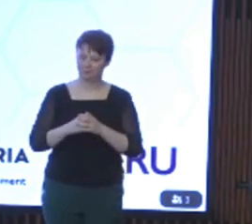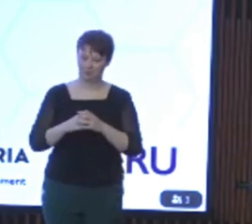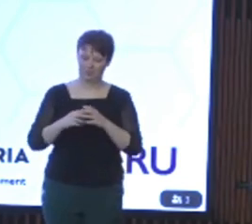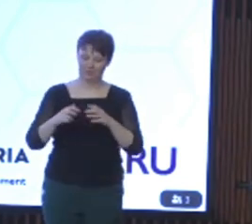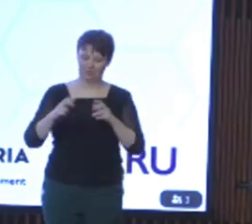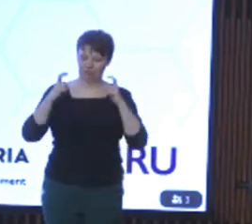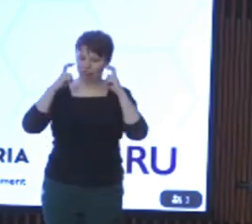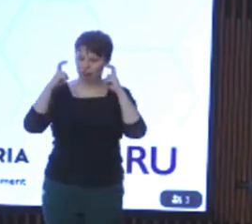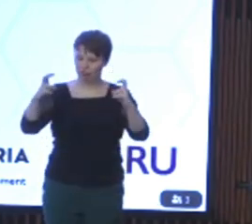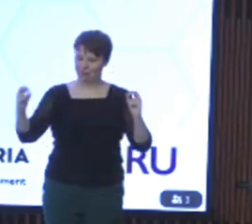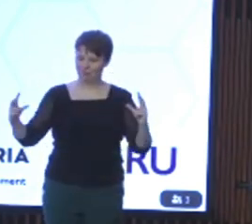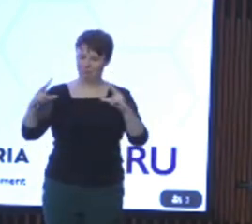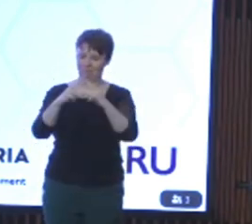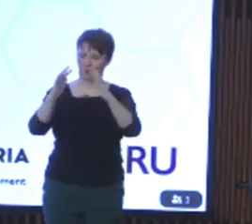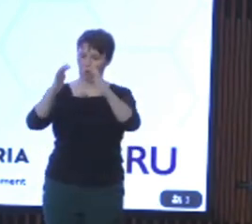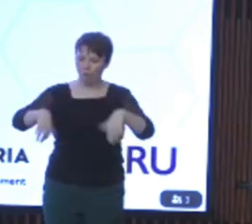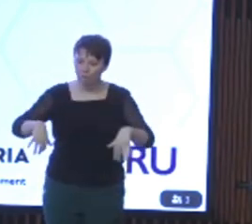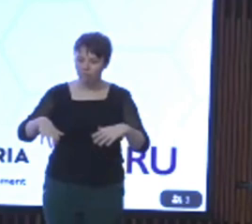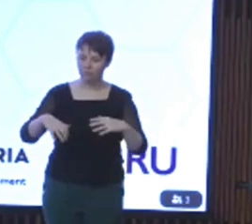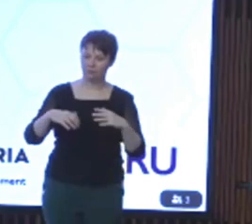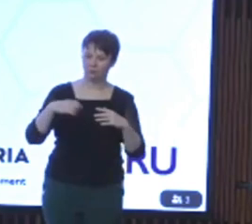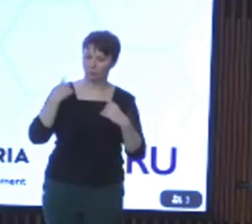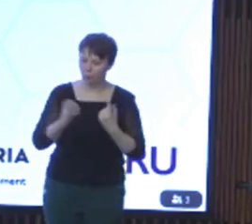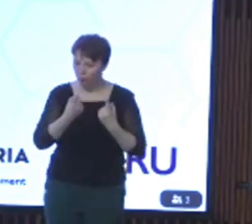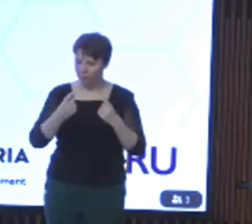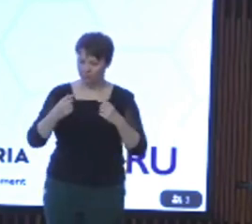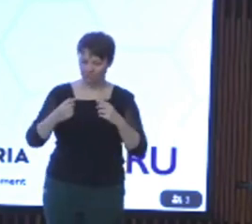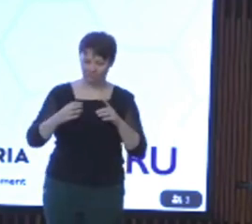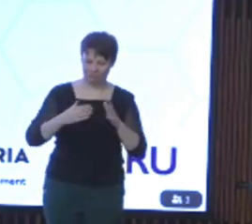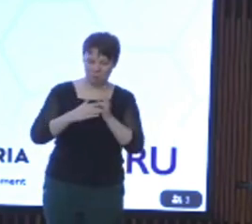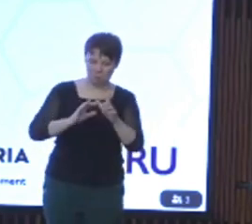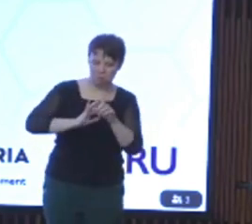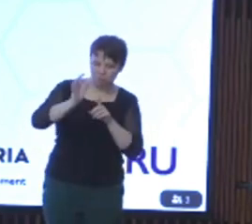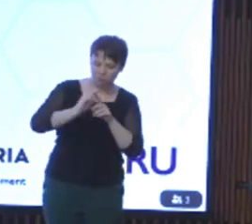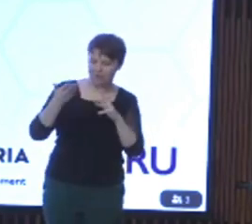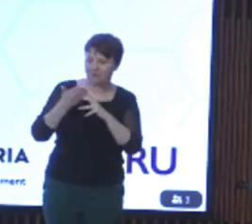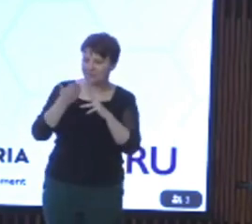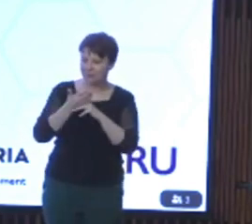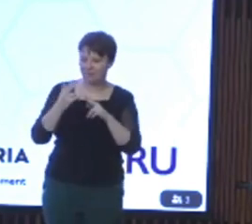to incorporate improved accessibility across so many new stations and train transport options.